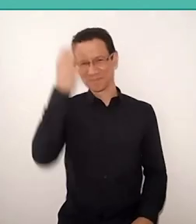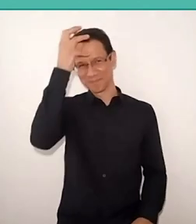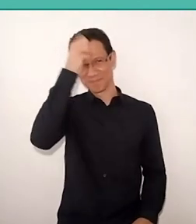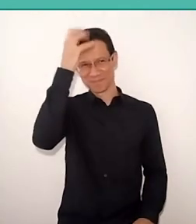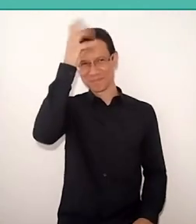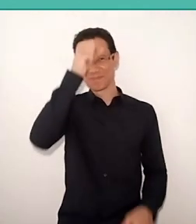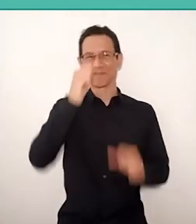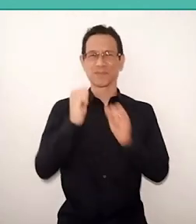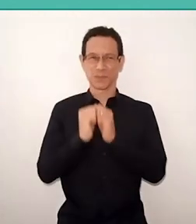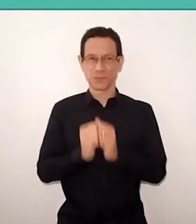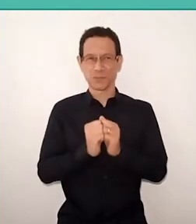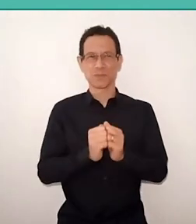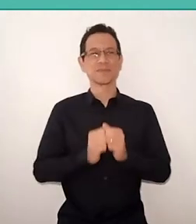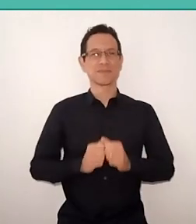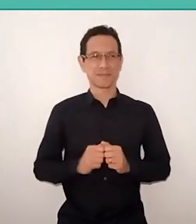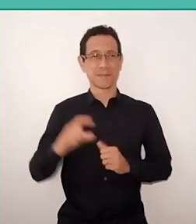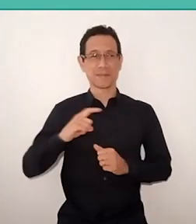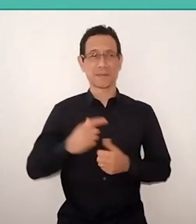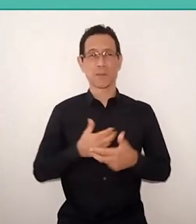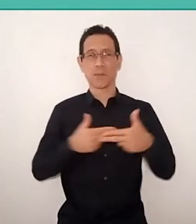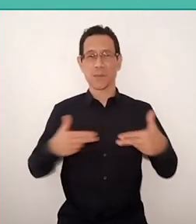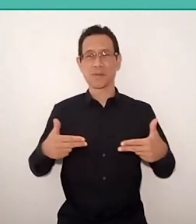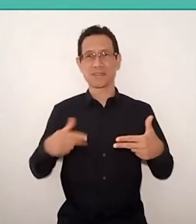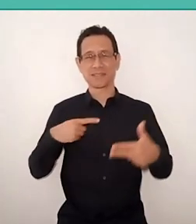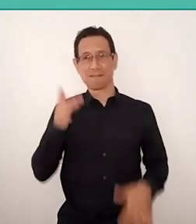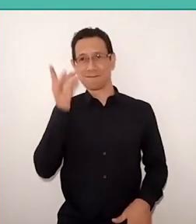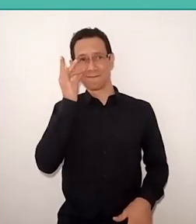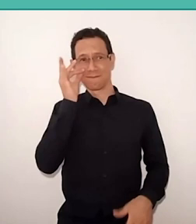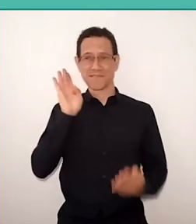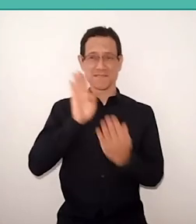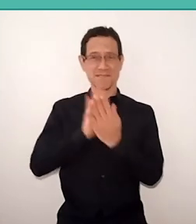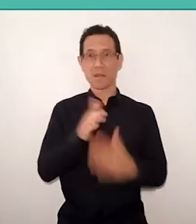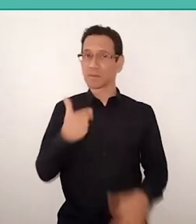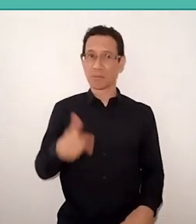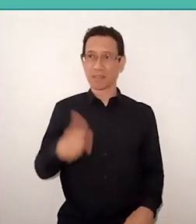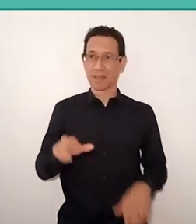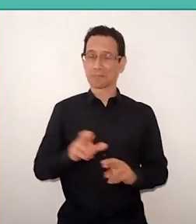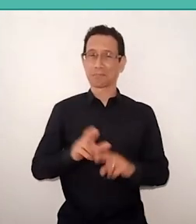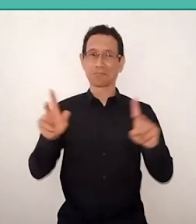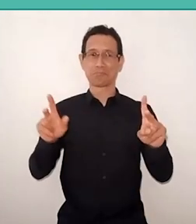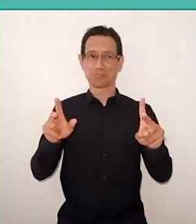there are things that presence does not have. I stay here imagining so many faces that accompany us